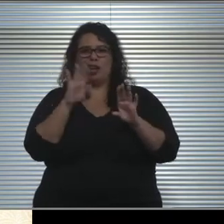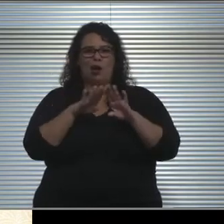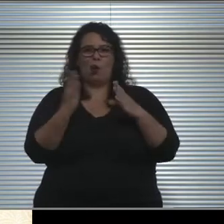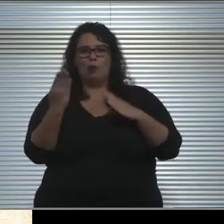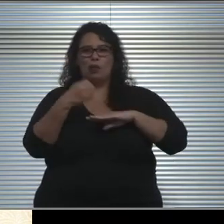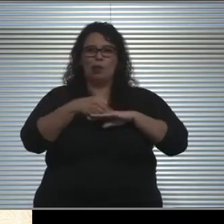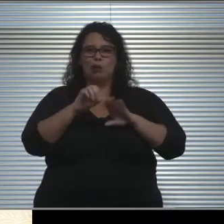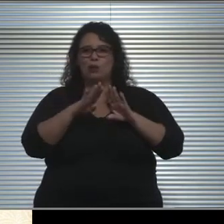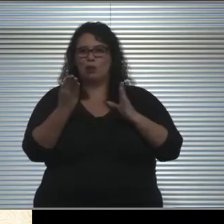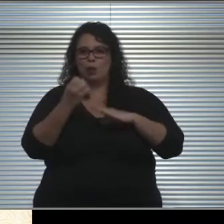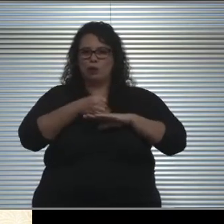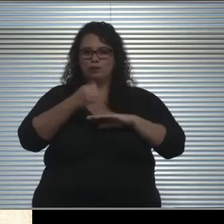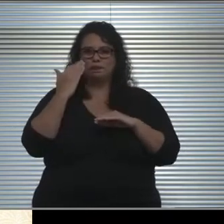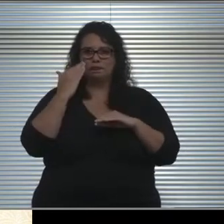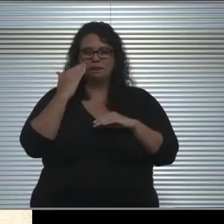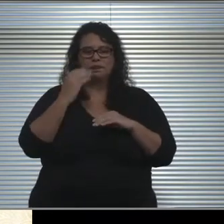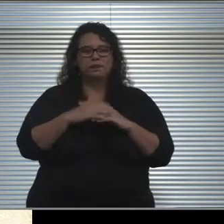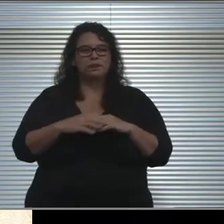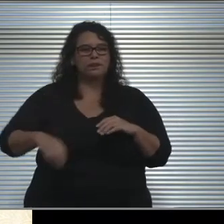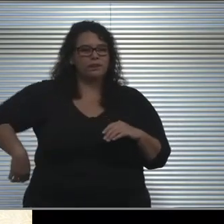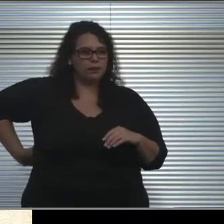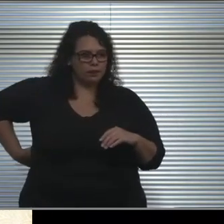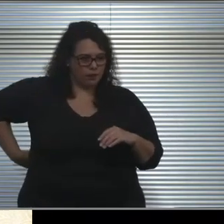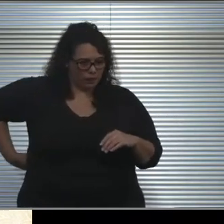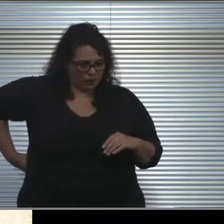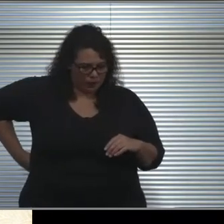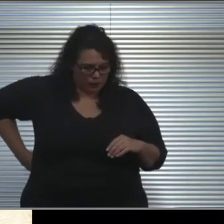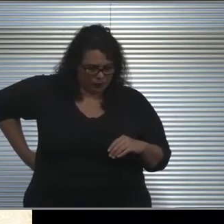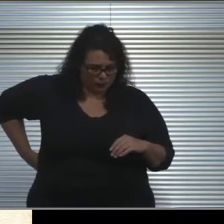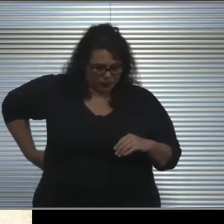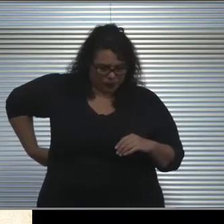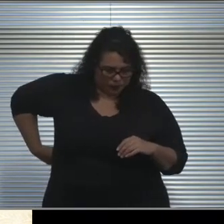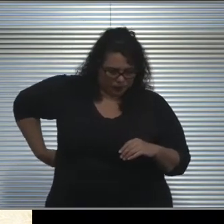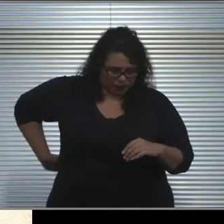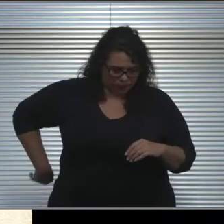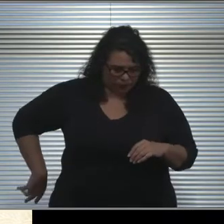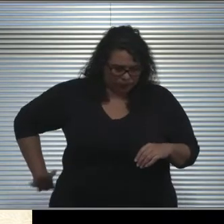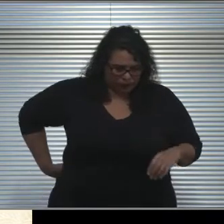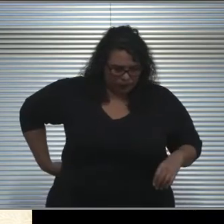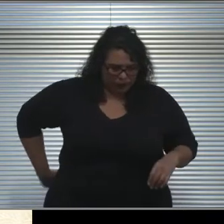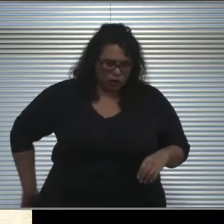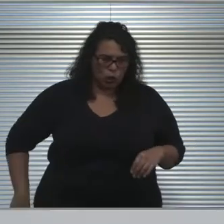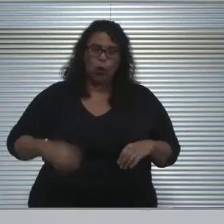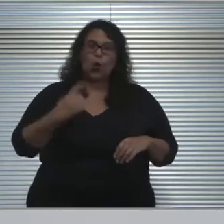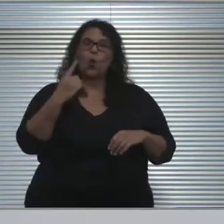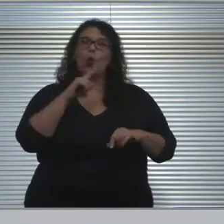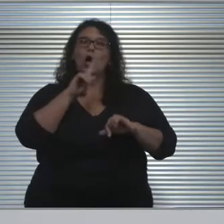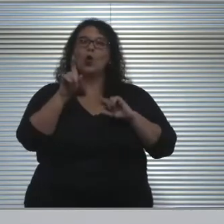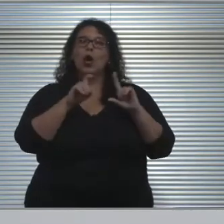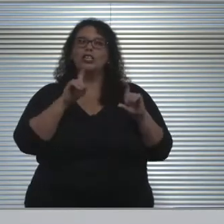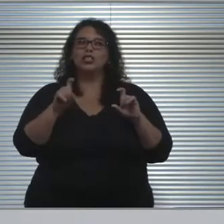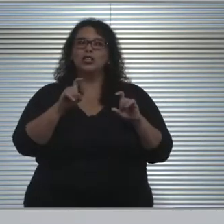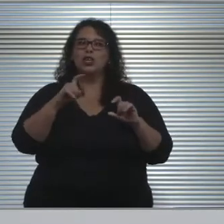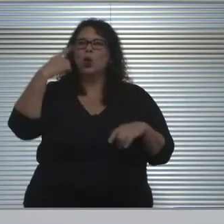One of the criteria, and it's come up tonight, so I'll address it. One of the questions that we've been asked is why January 28th?